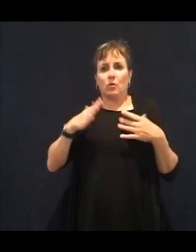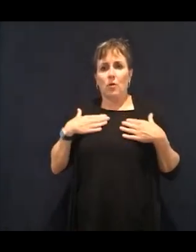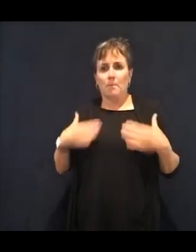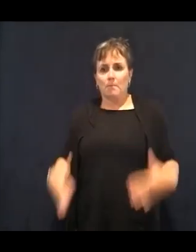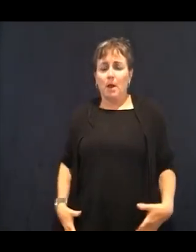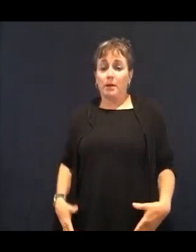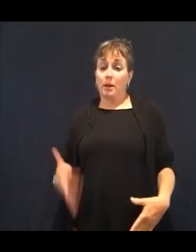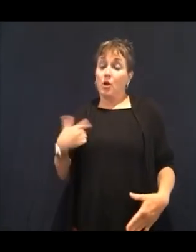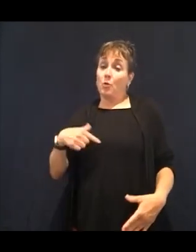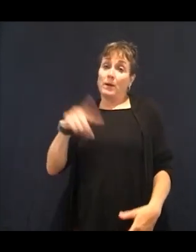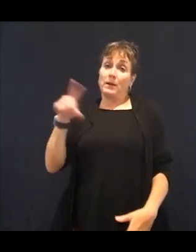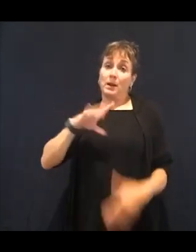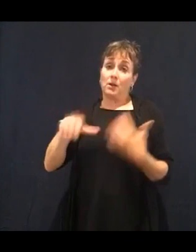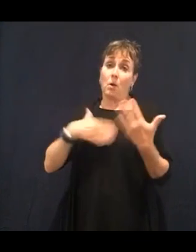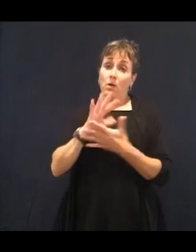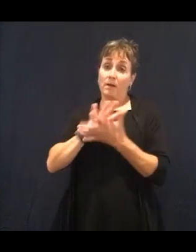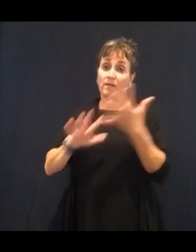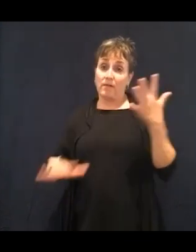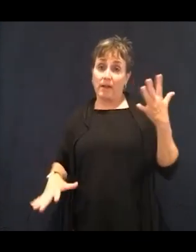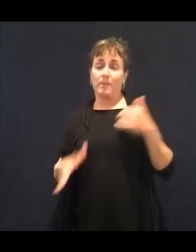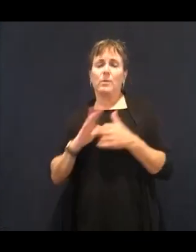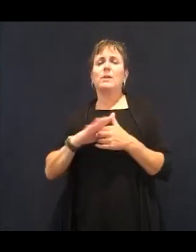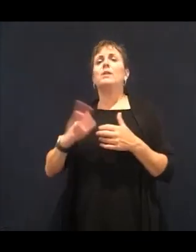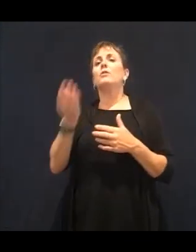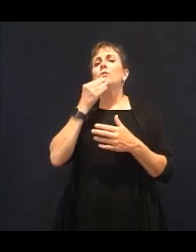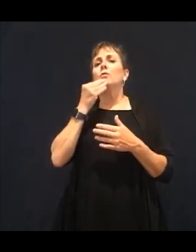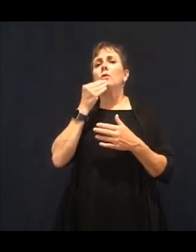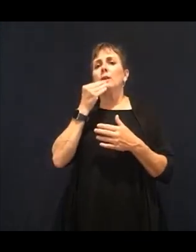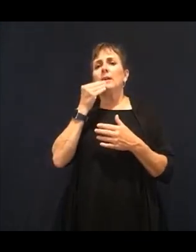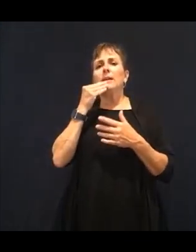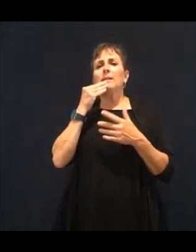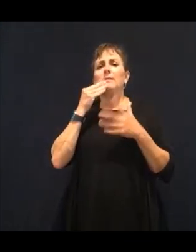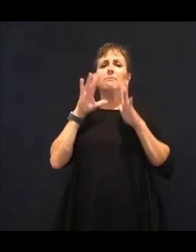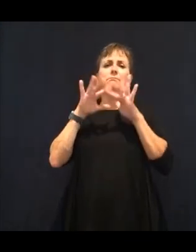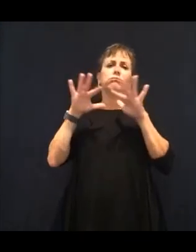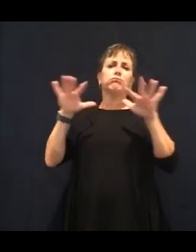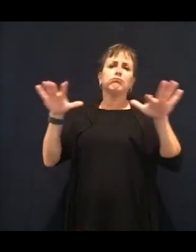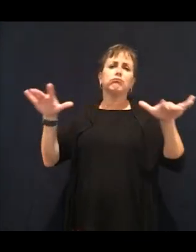When we're eating foods like this that are non-acidic-- You saw the acidic foods--